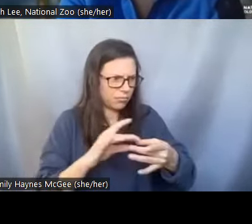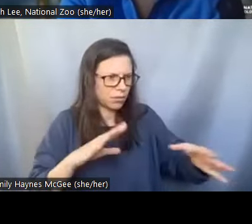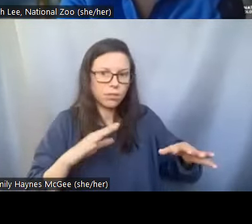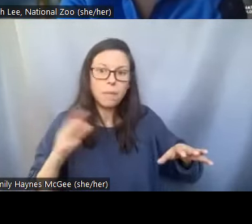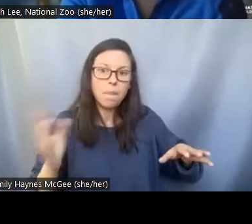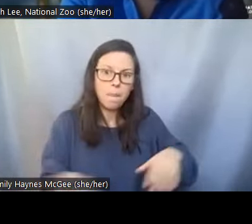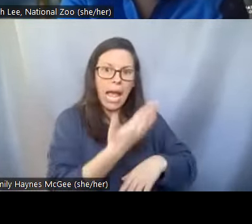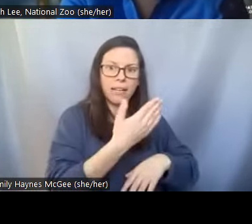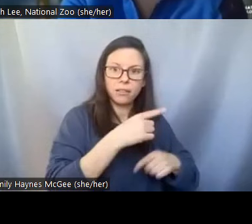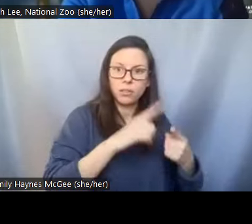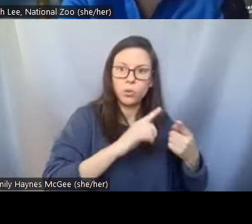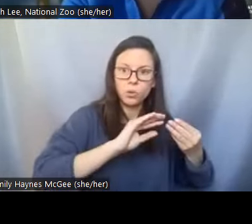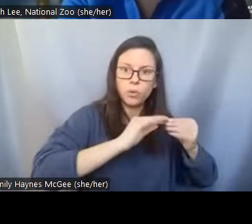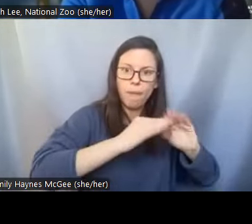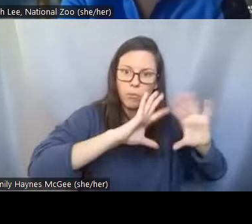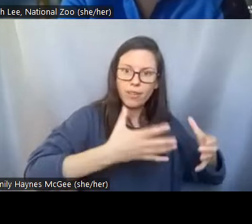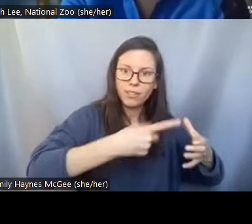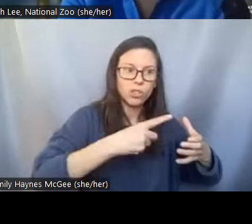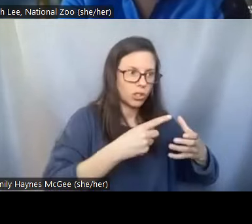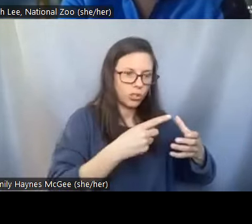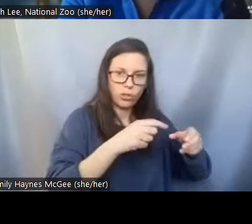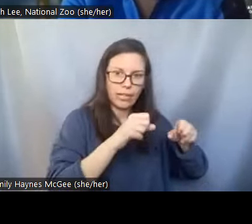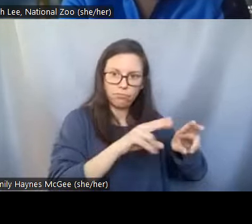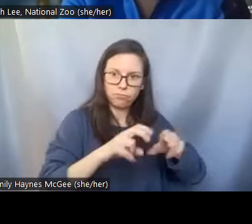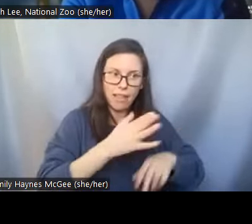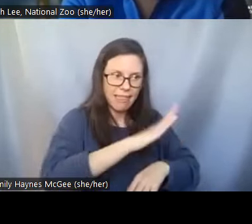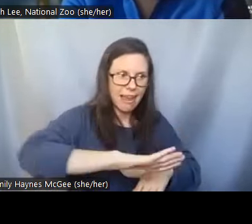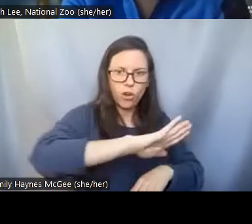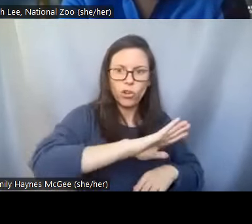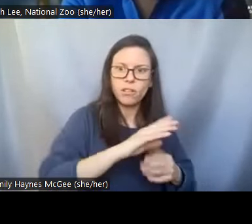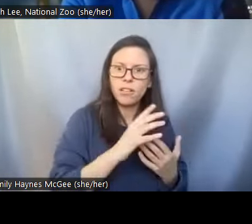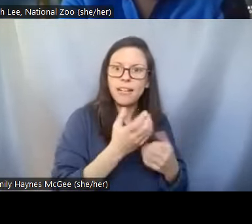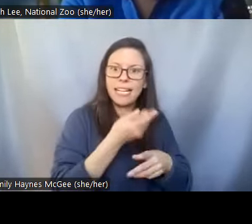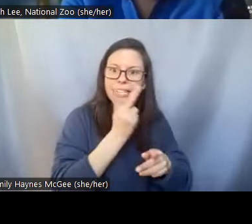Shellie: That's really really neat and on that note we had a question from Sethy,